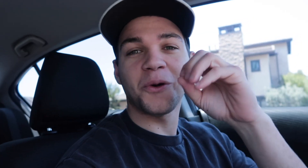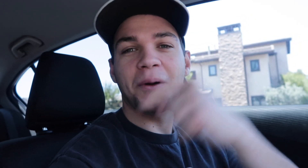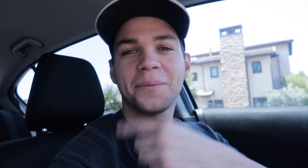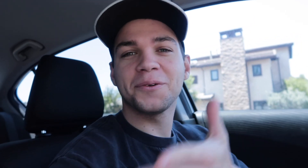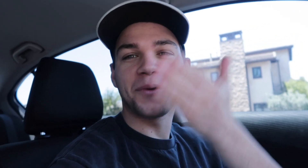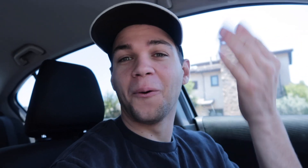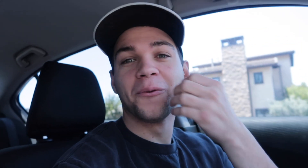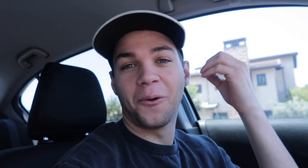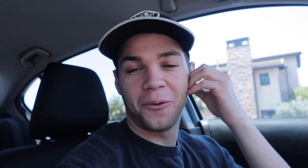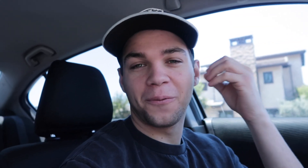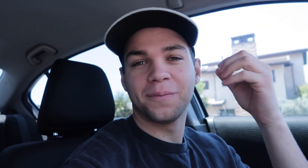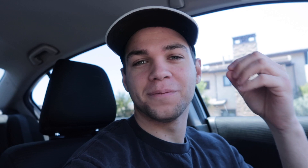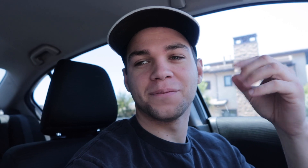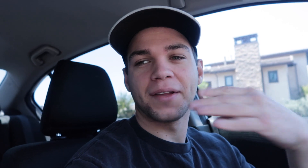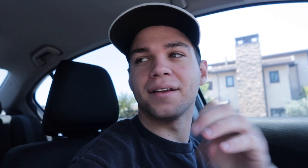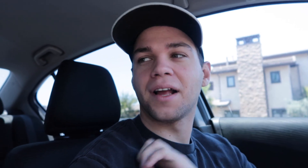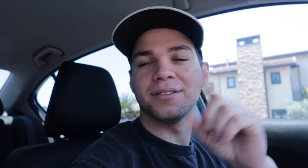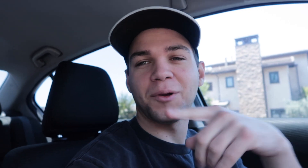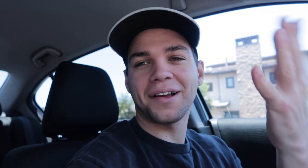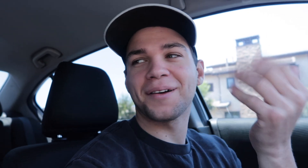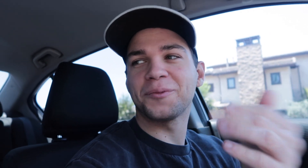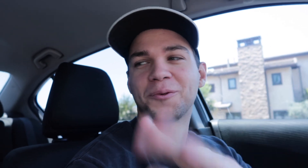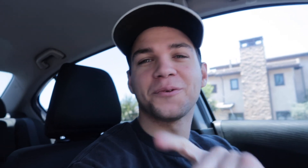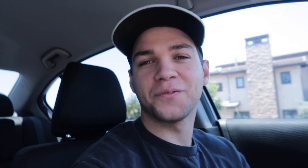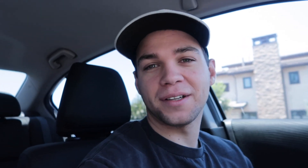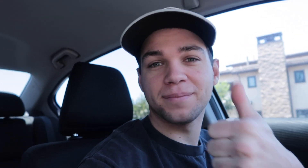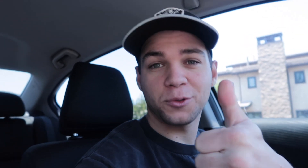So I'm gonna go home and Ellen's going to go hangout with her friend